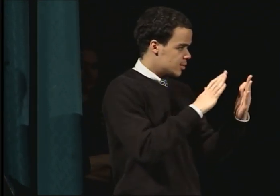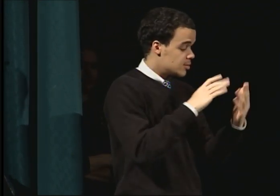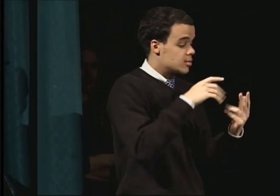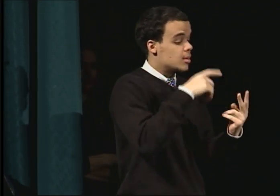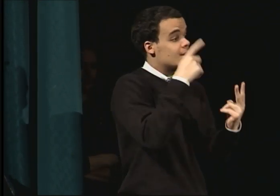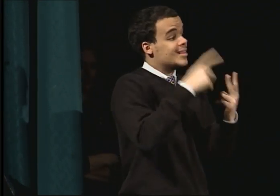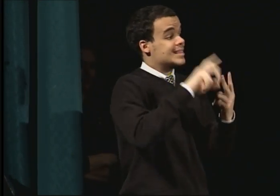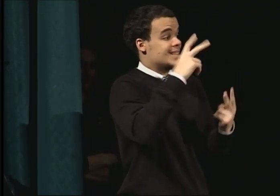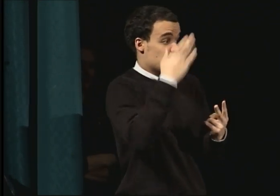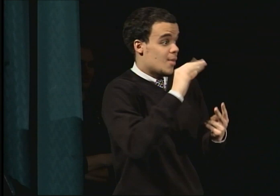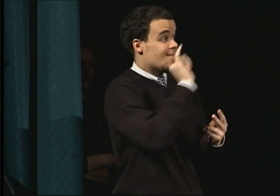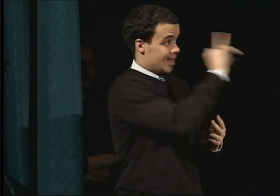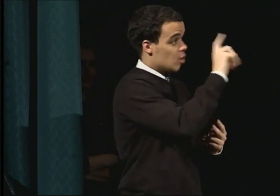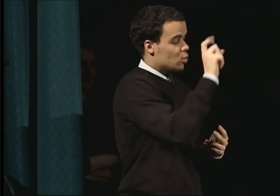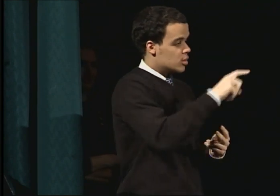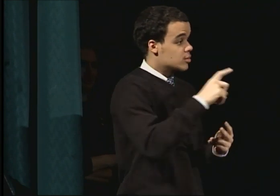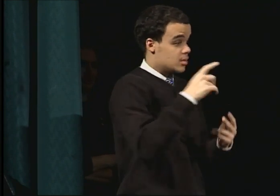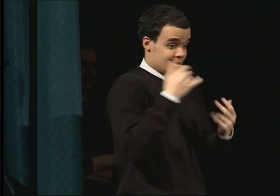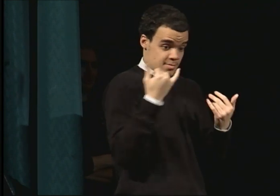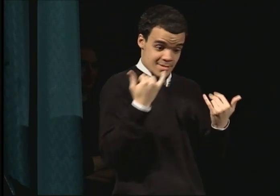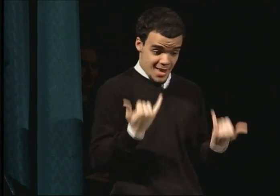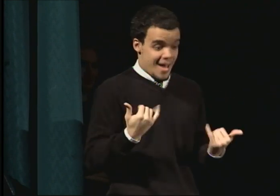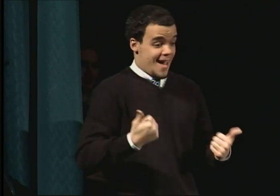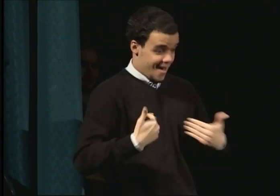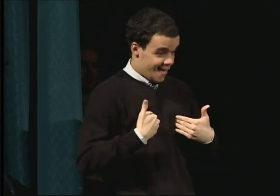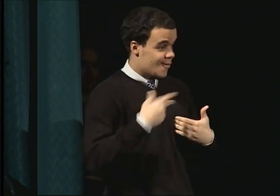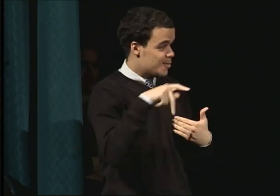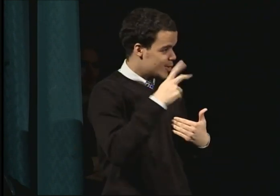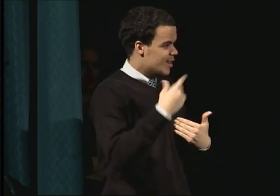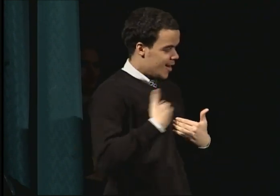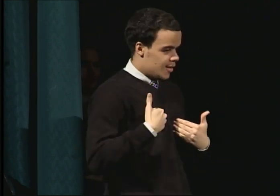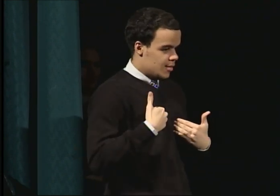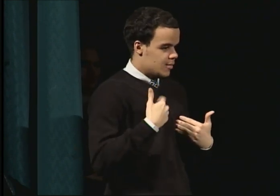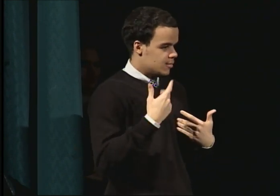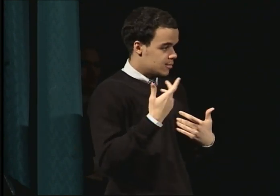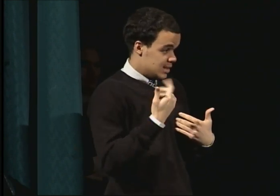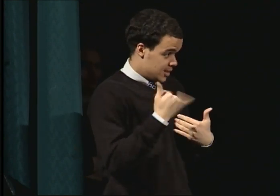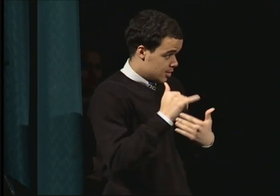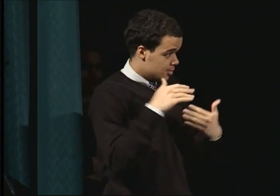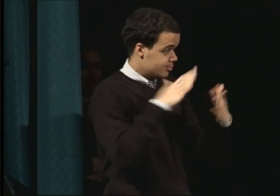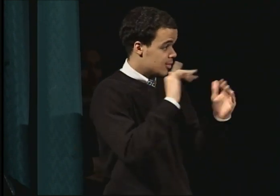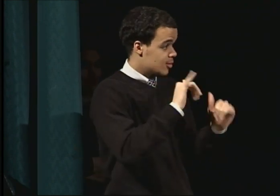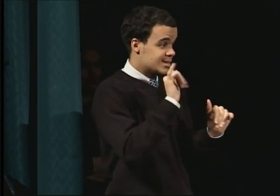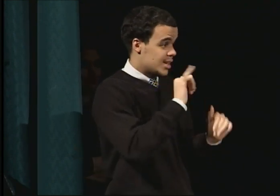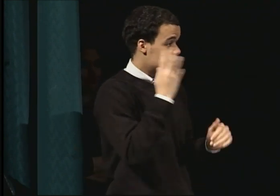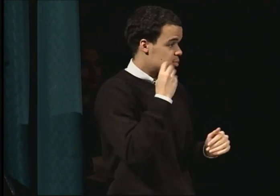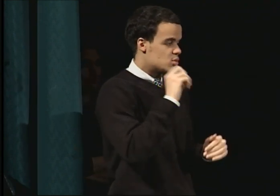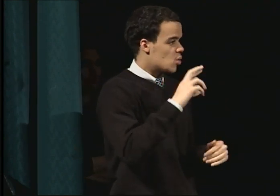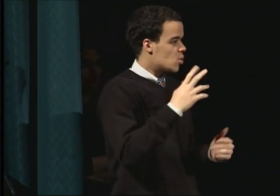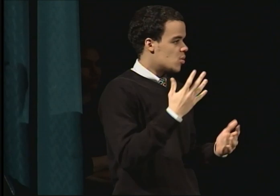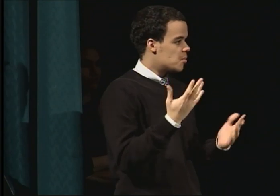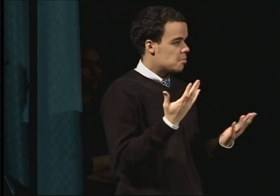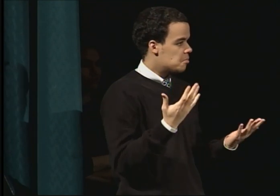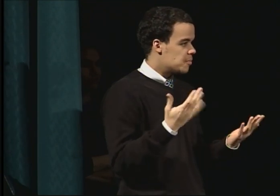and you do have a PhD, are you still confronted with the same experiences today? Dr. Merritt: In a nutshell, as I said,